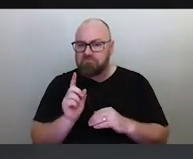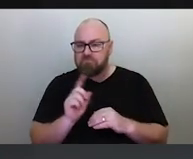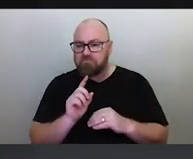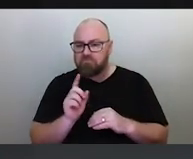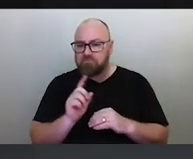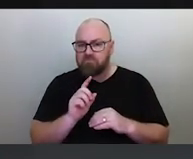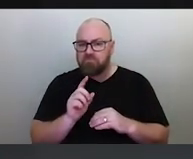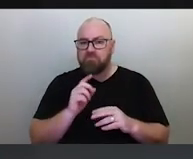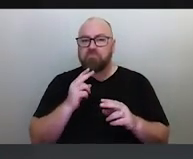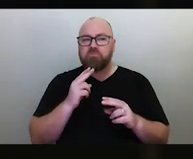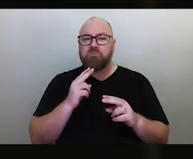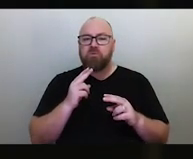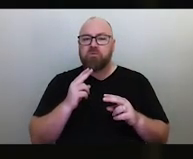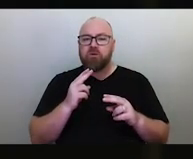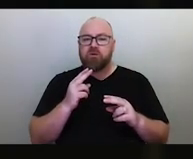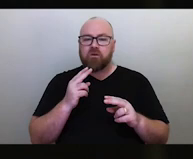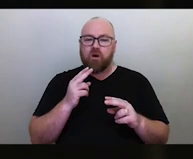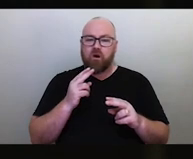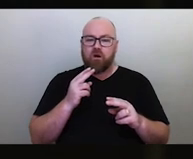of the momentum of like respect for